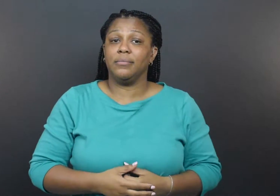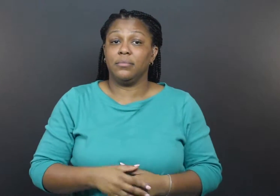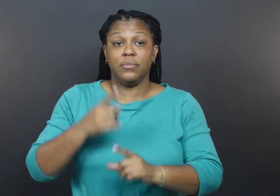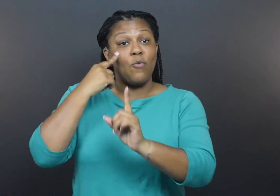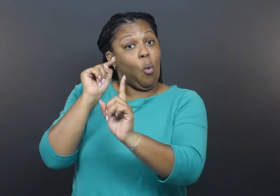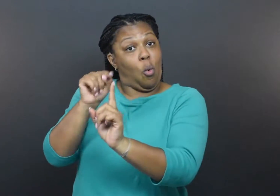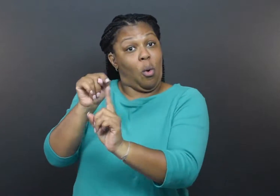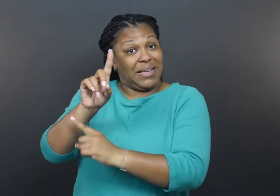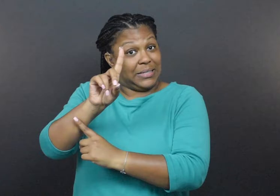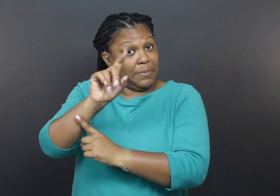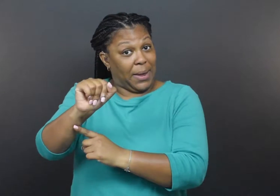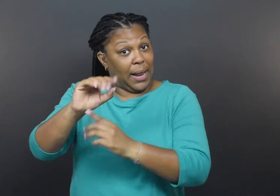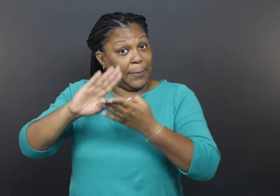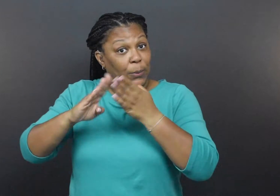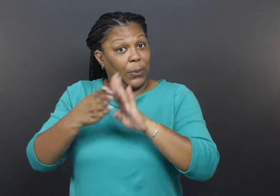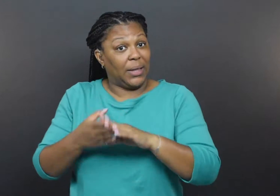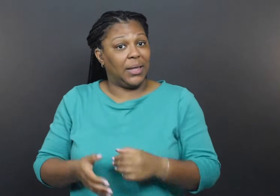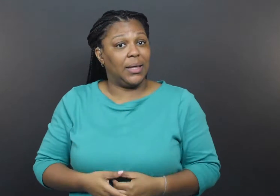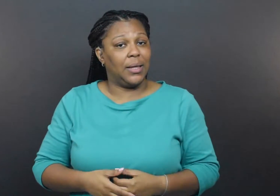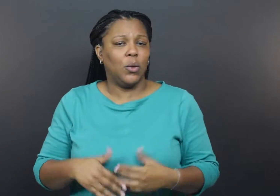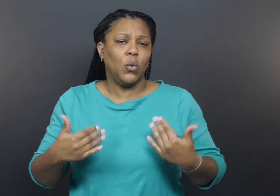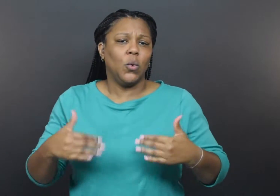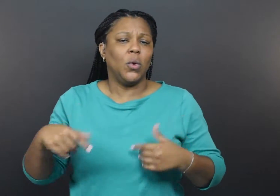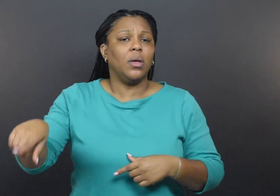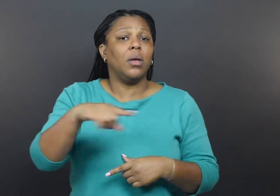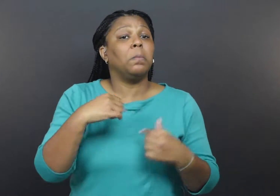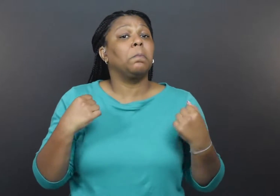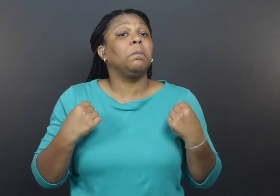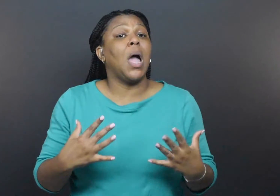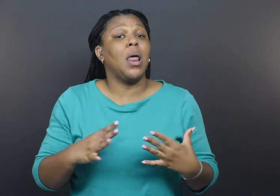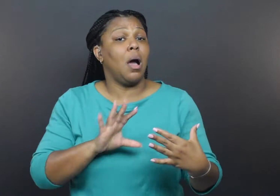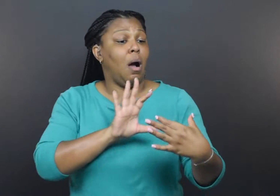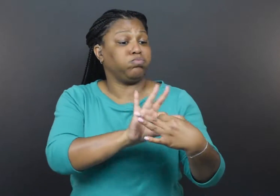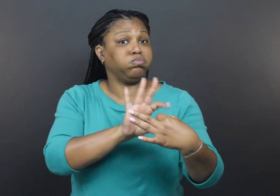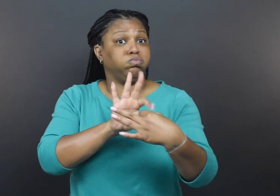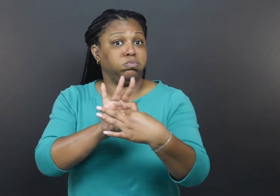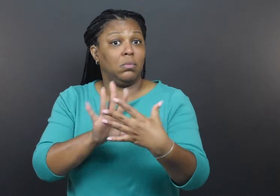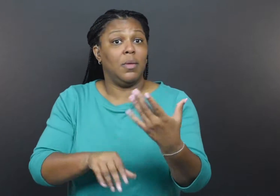For the disability community, many connections, advocacy,